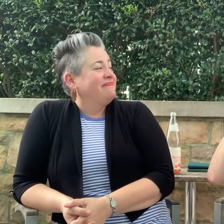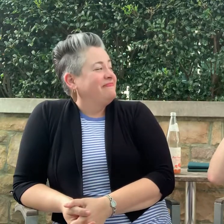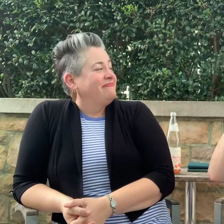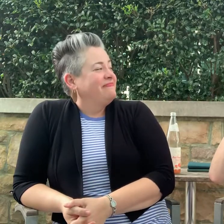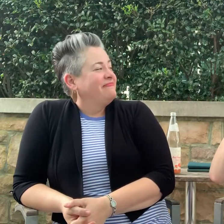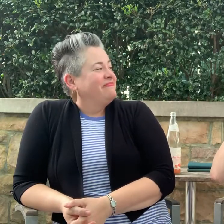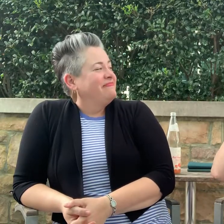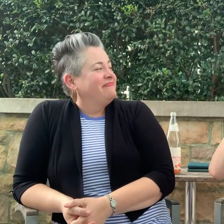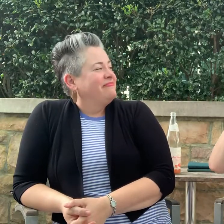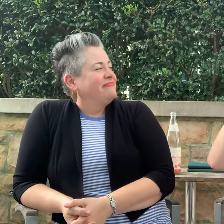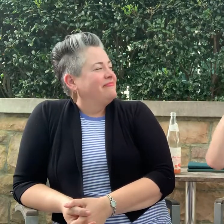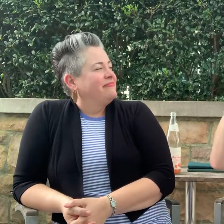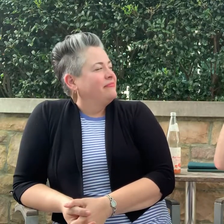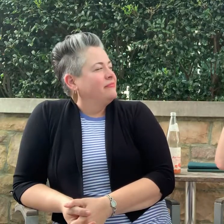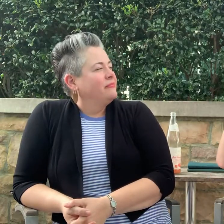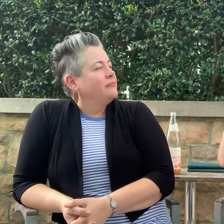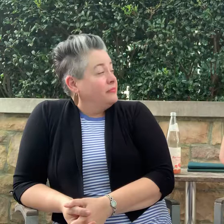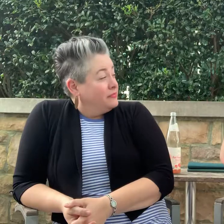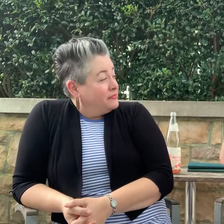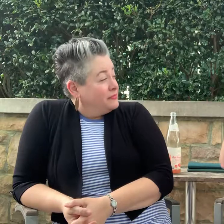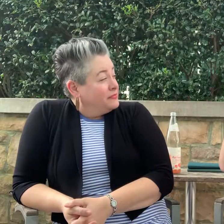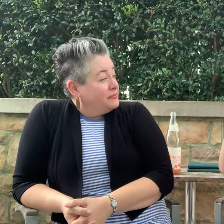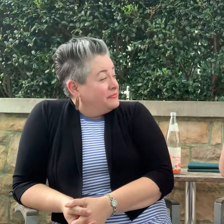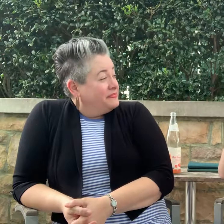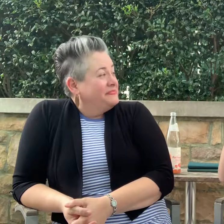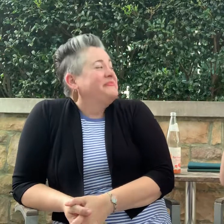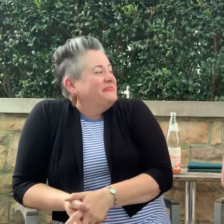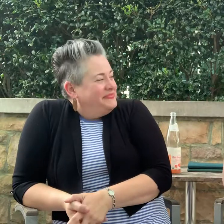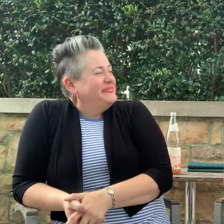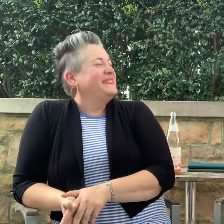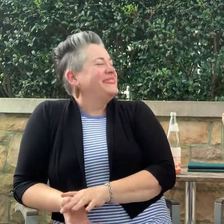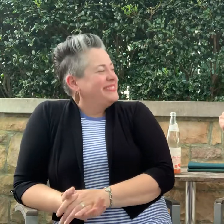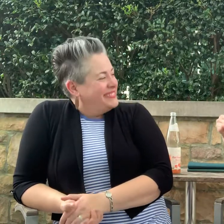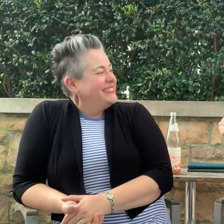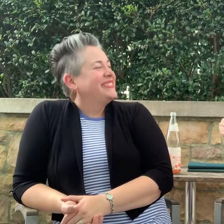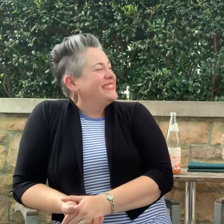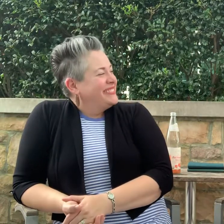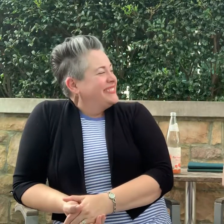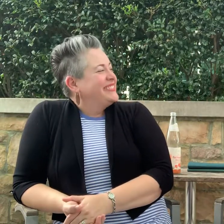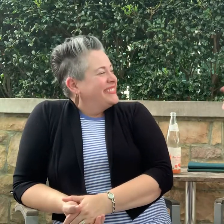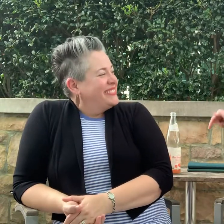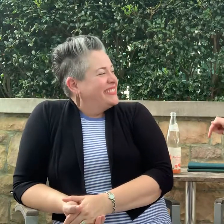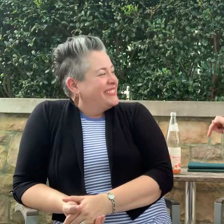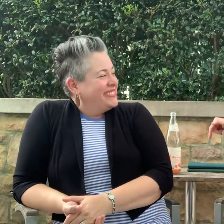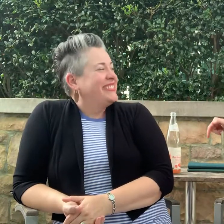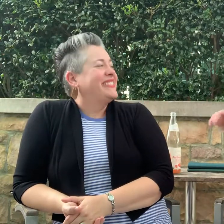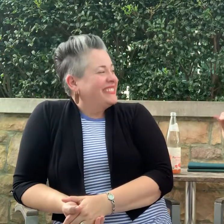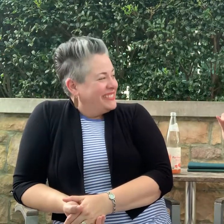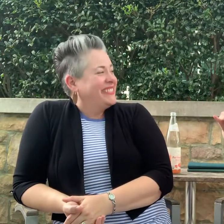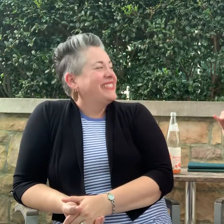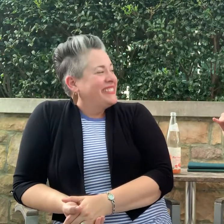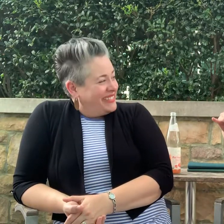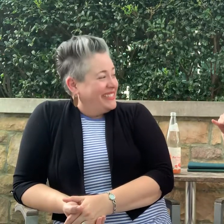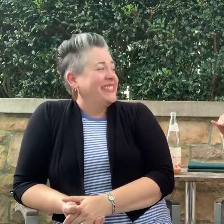just drove on. It looked like a twisty turny snake. We were there... and now we are here...!!!